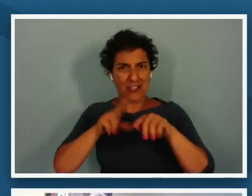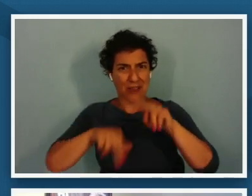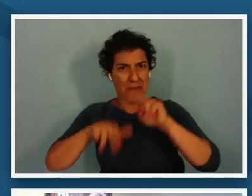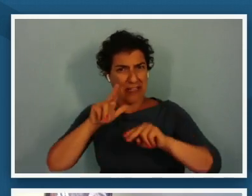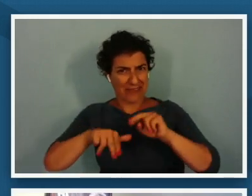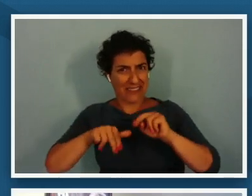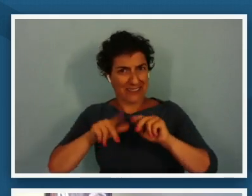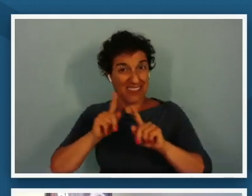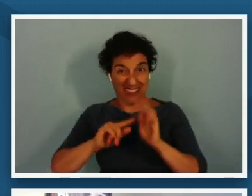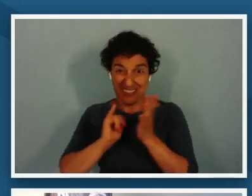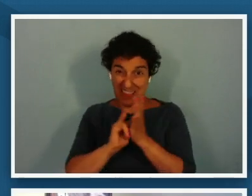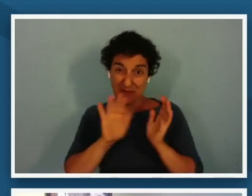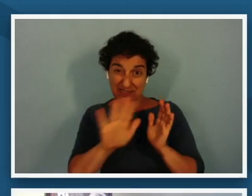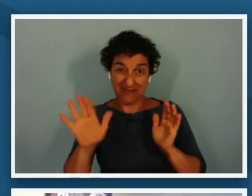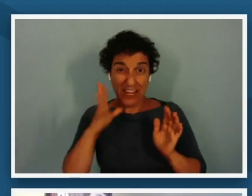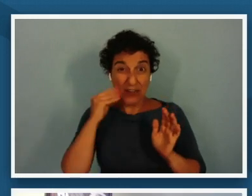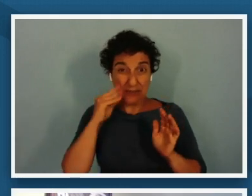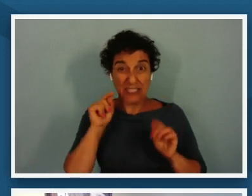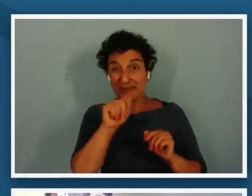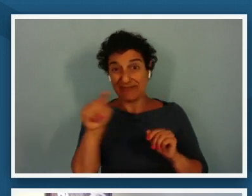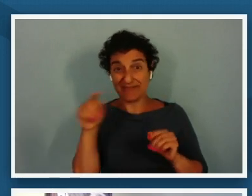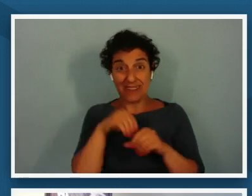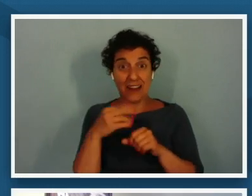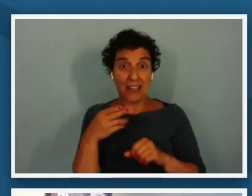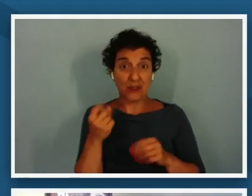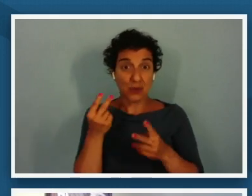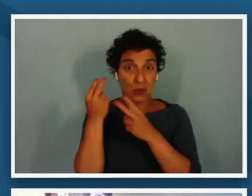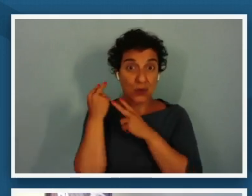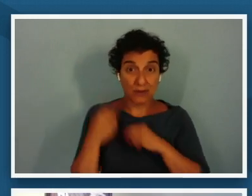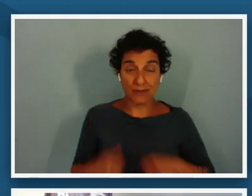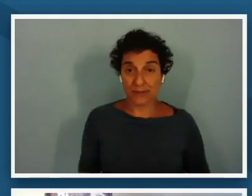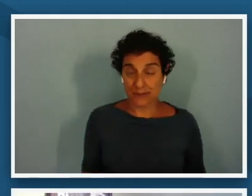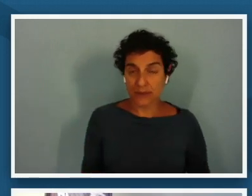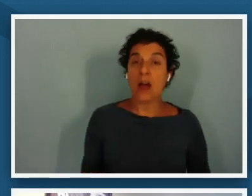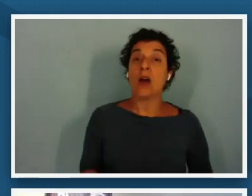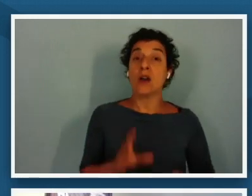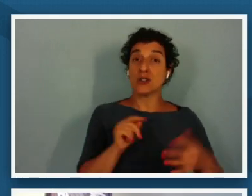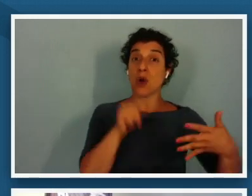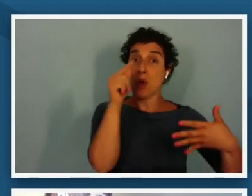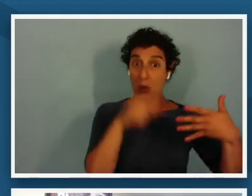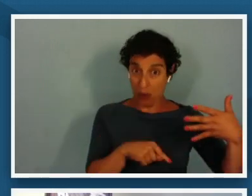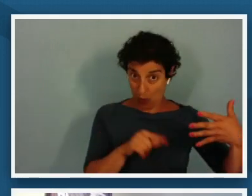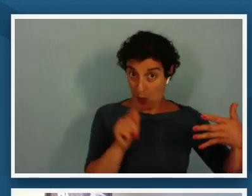in high school